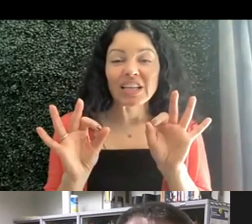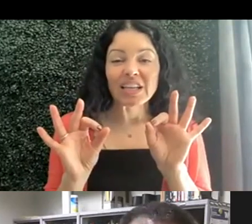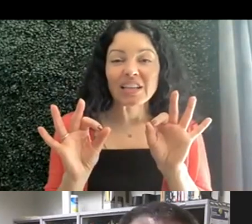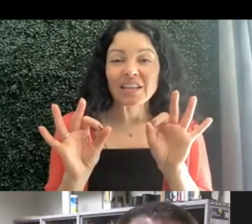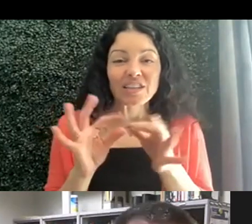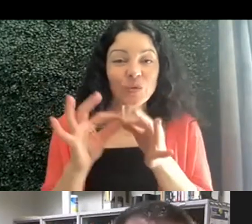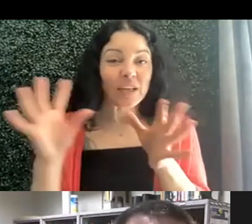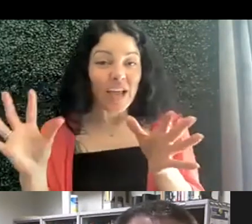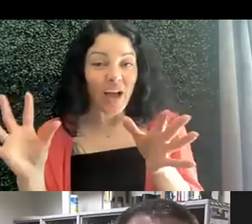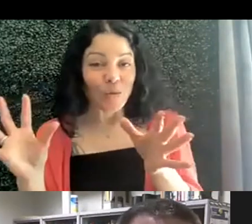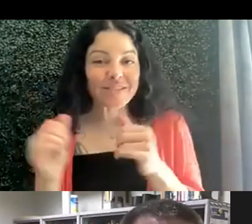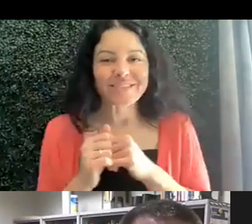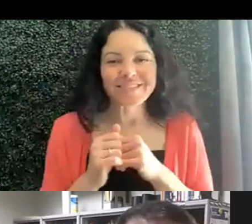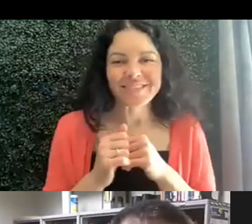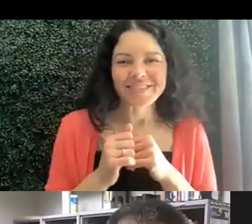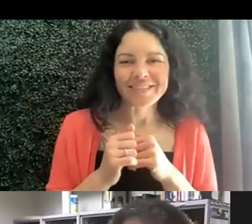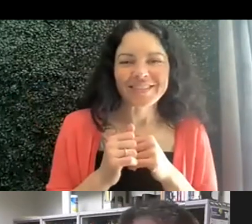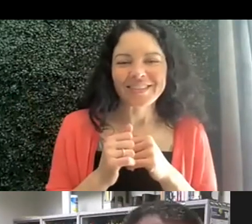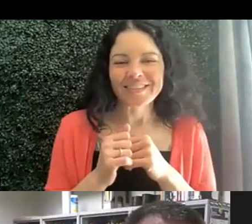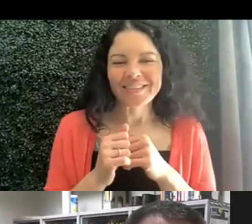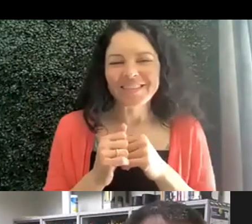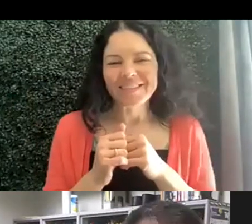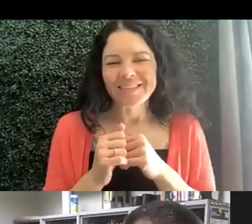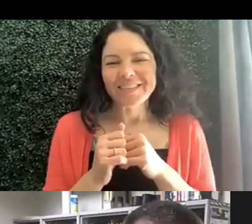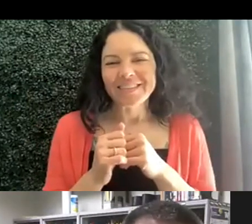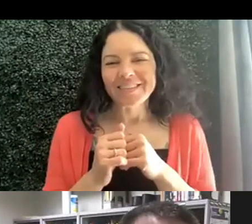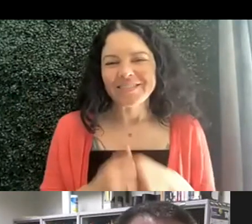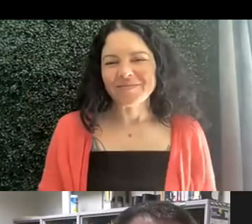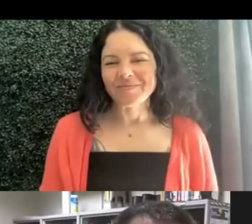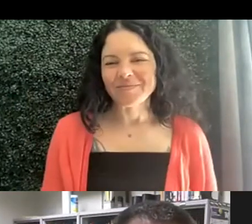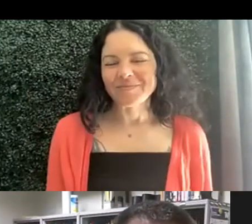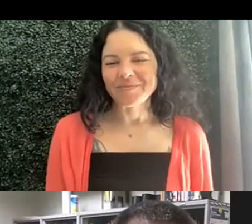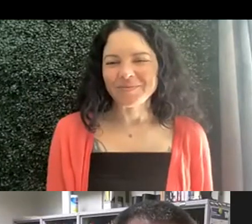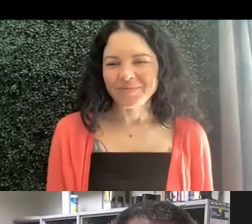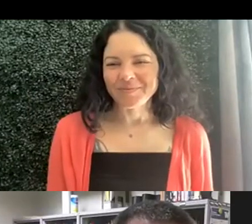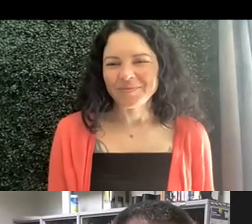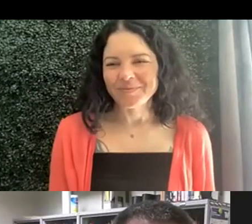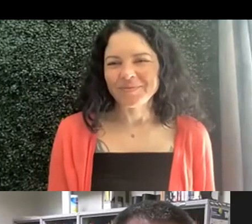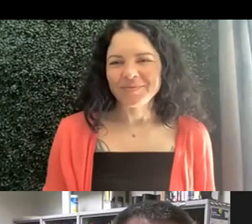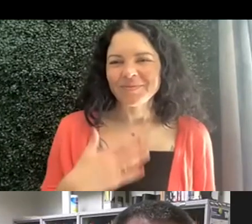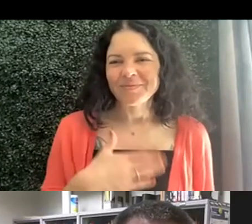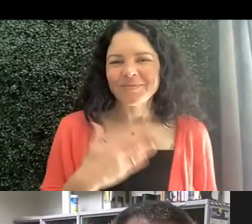I like using that term for Zoom. So have a good weekend.